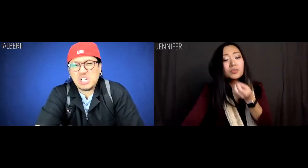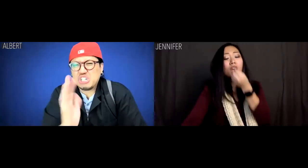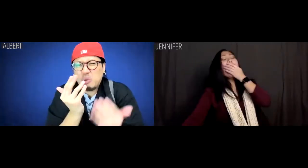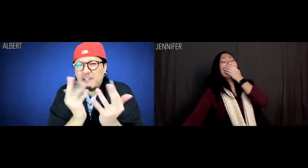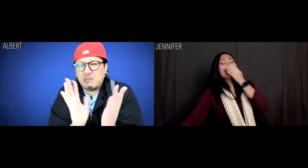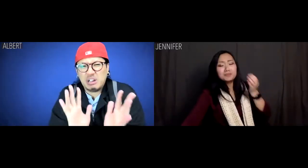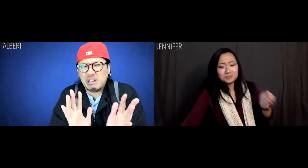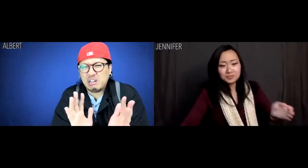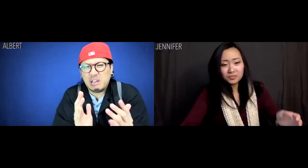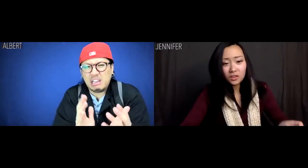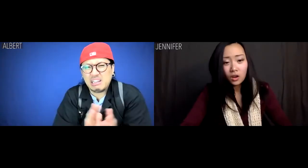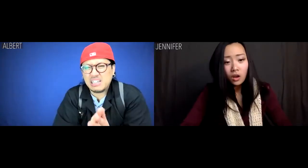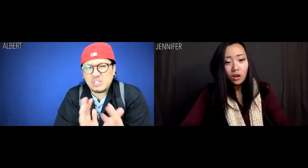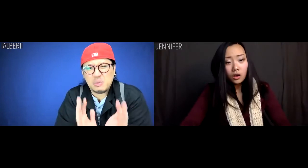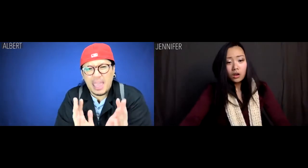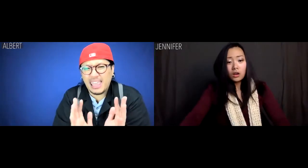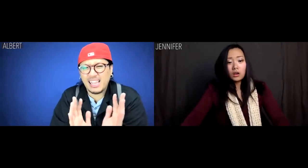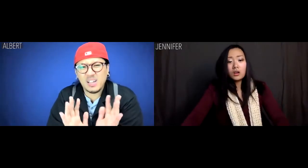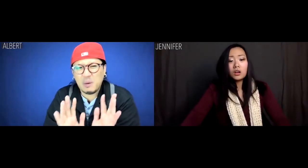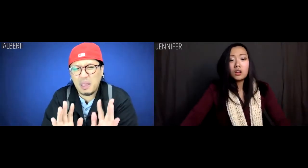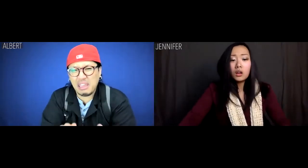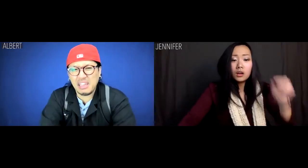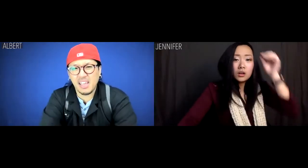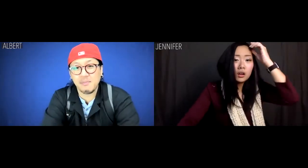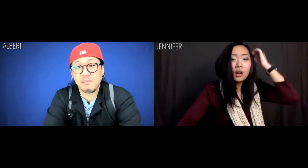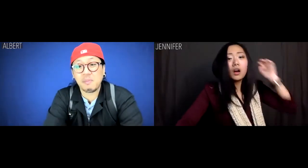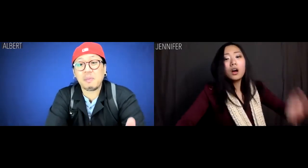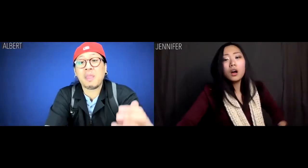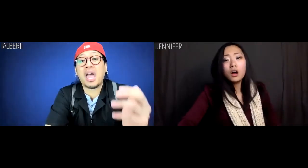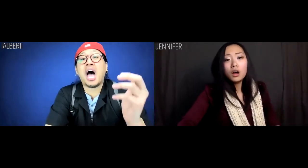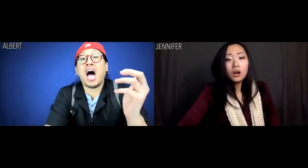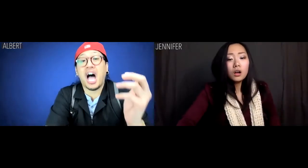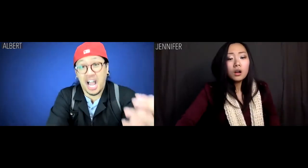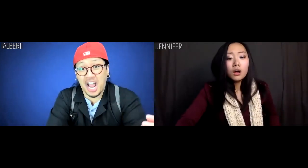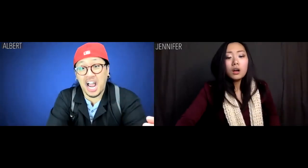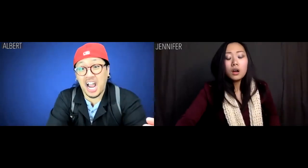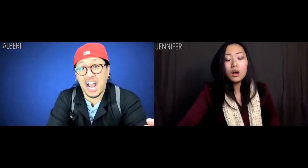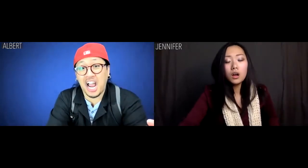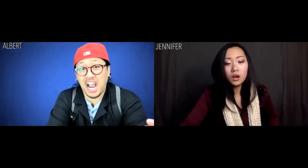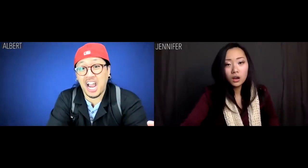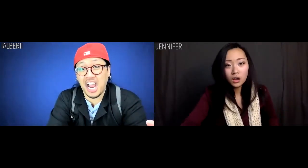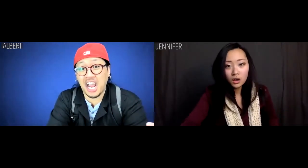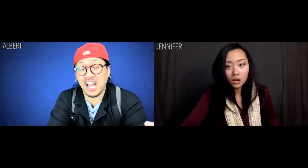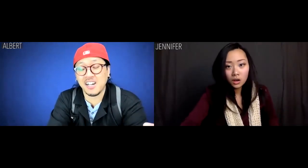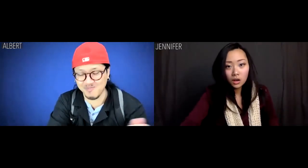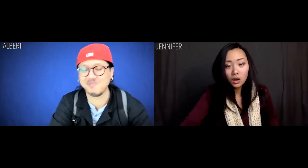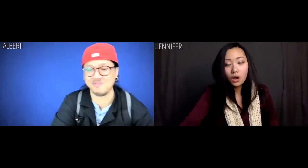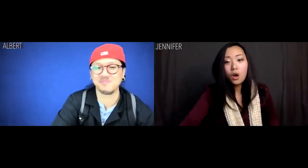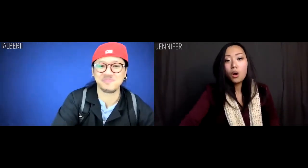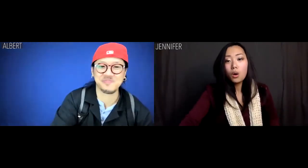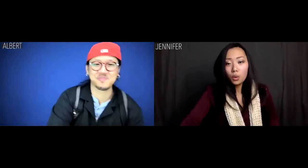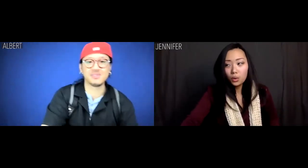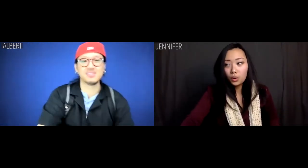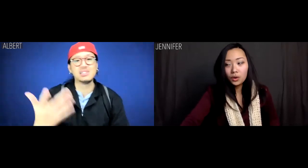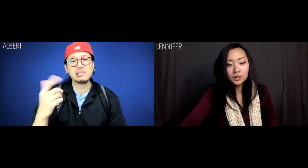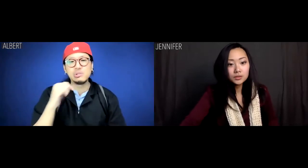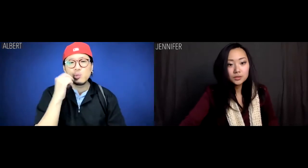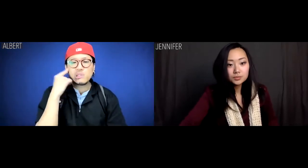Albert: Wait for it, wait for it. Jennifer: Ahhhhh.